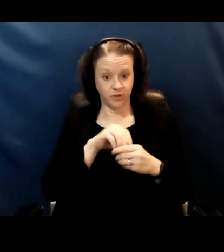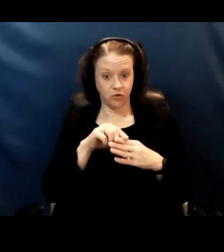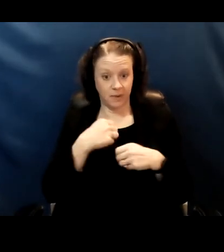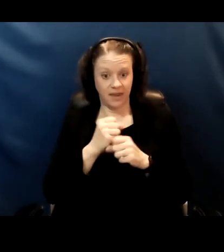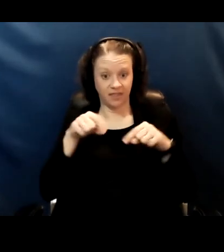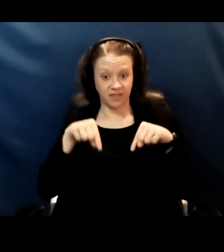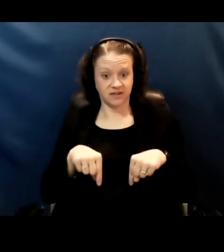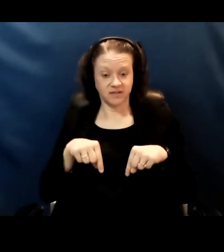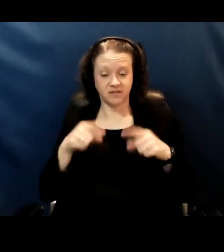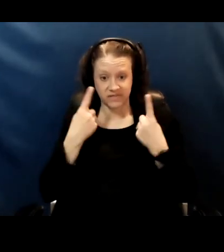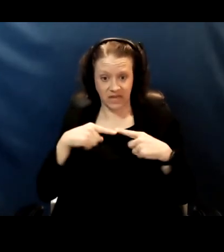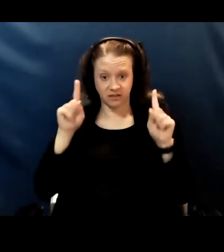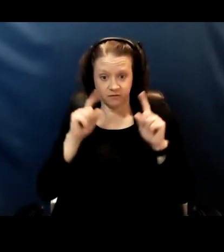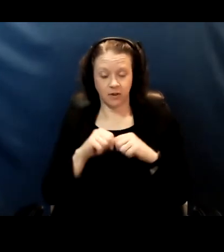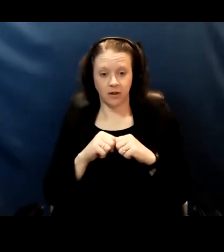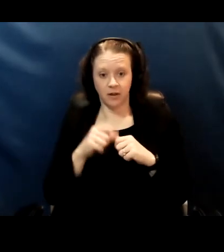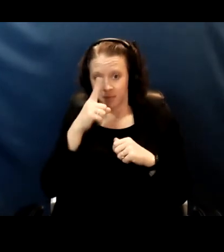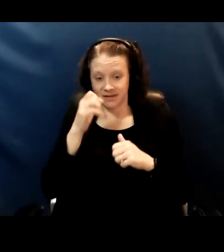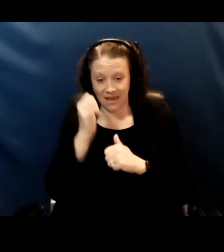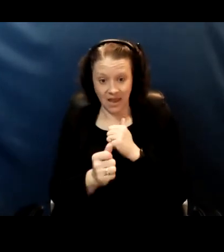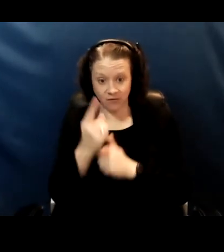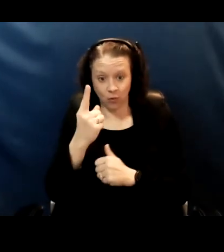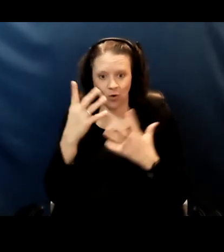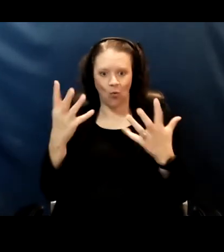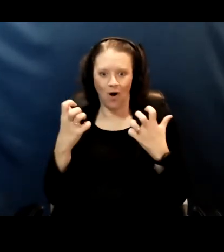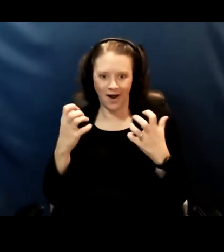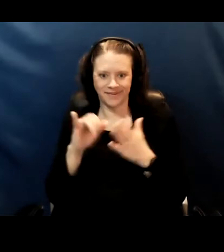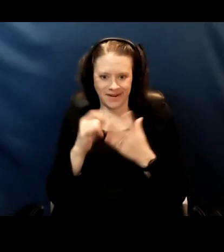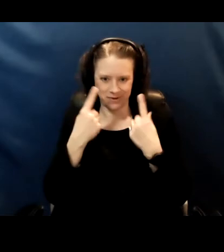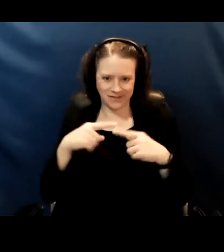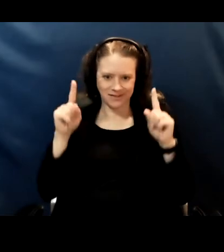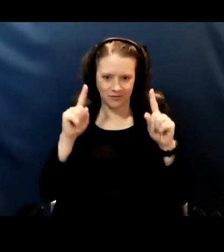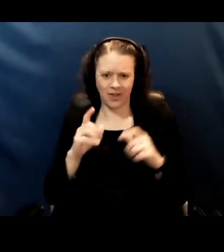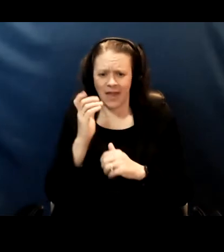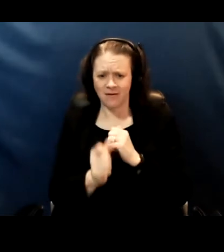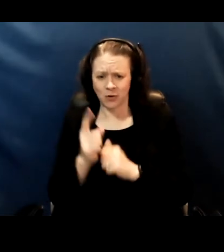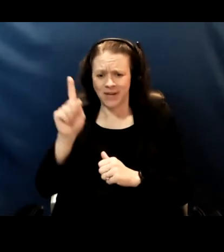because everybody wants it to be successful and everybody needs it to be successful.